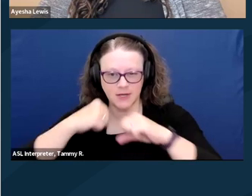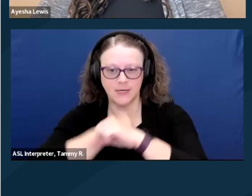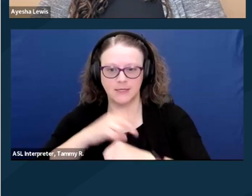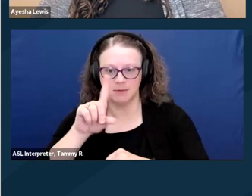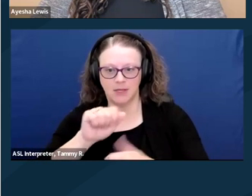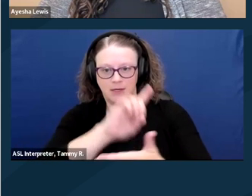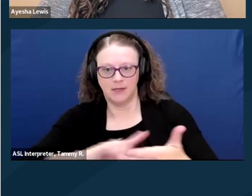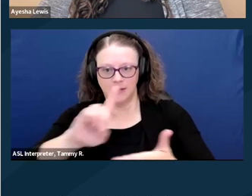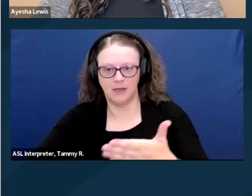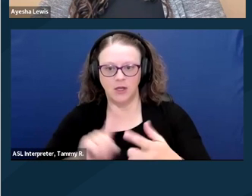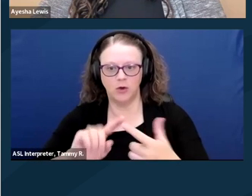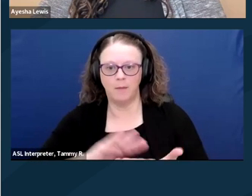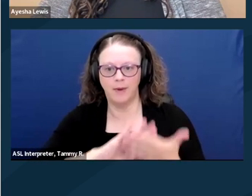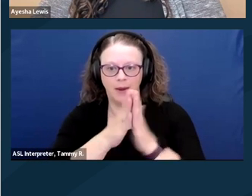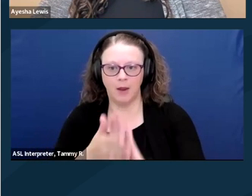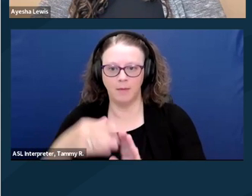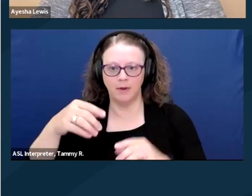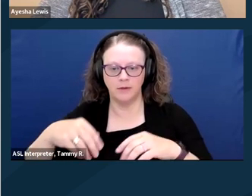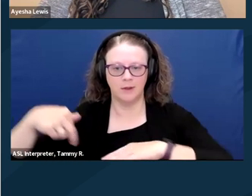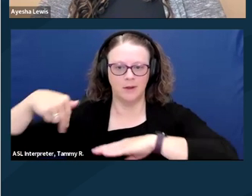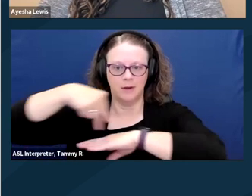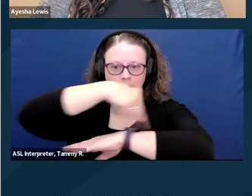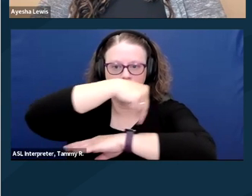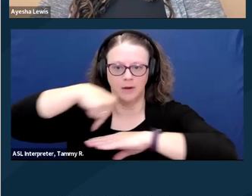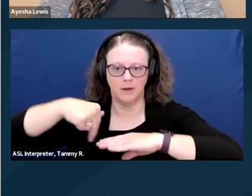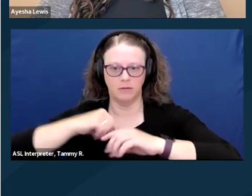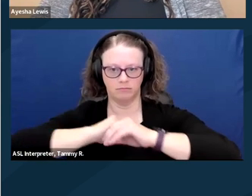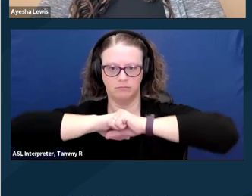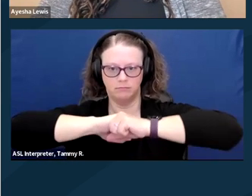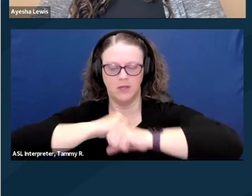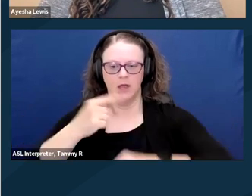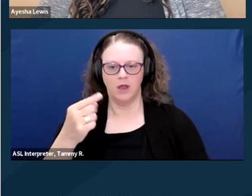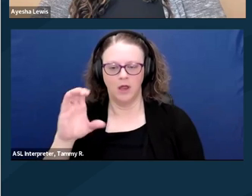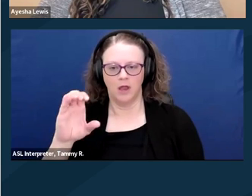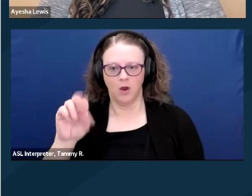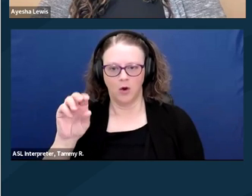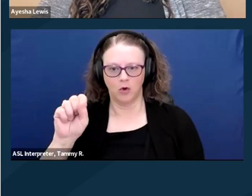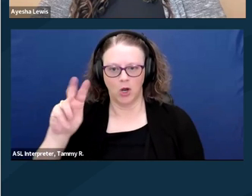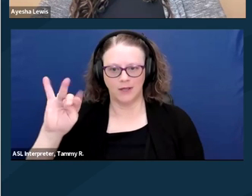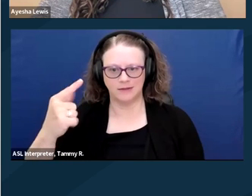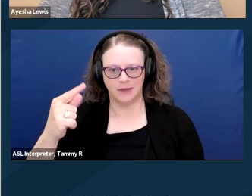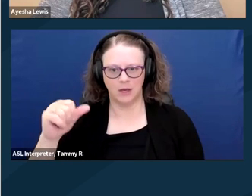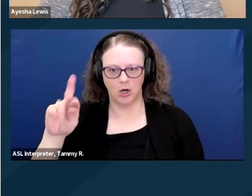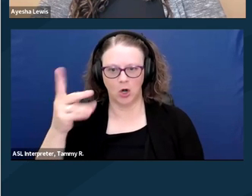in her hometown of Montclair, New Jersey. Patrice has won over a hundred medals in Special Olympics,